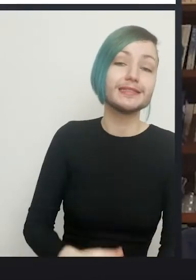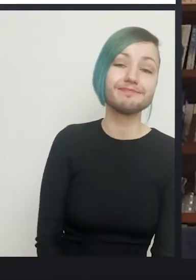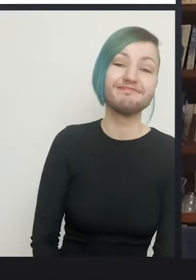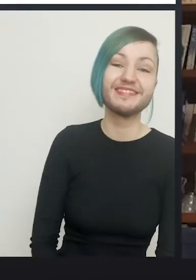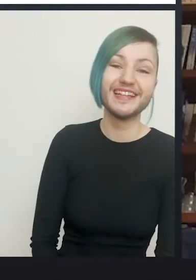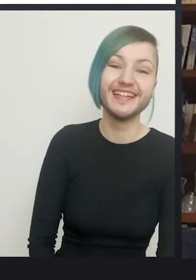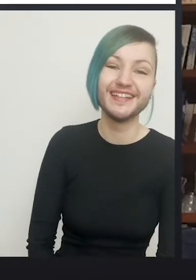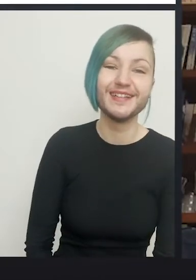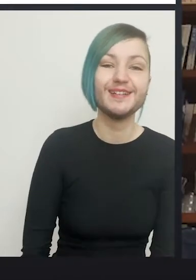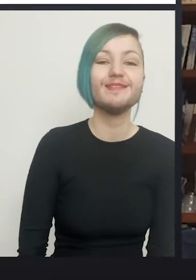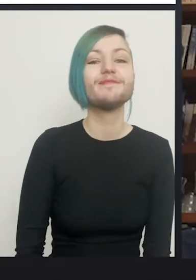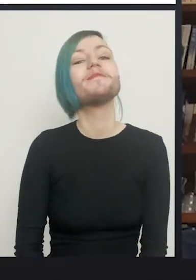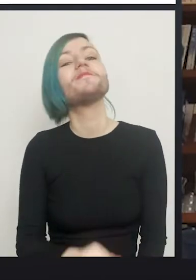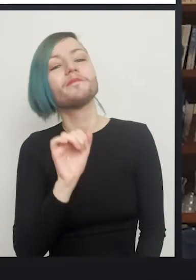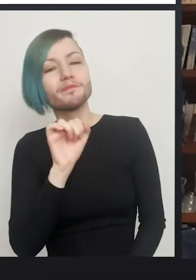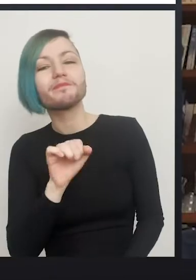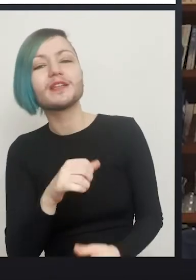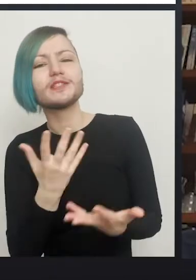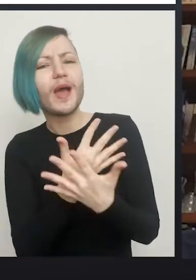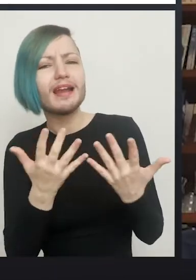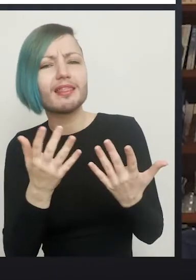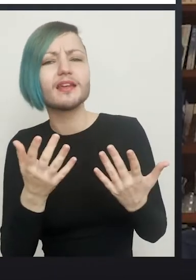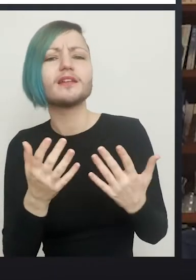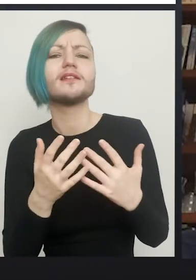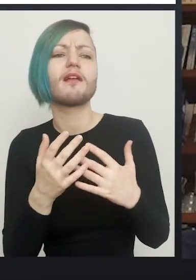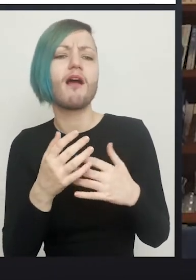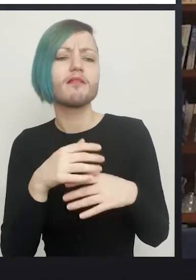that people need to be mindful of going into this particular type of surgery, so some of the complications that would be typical to this type of surgery.